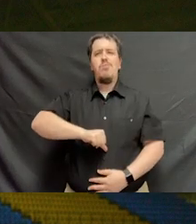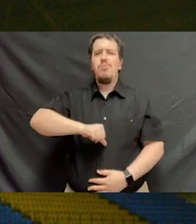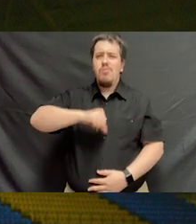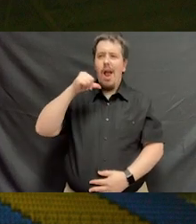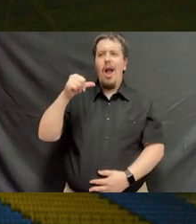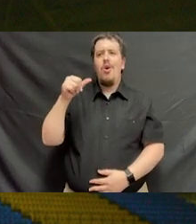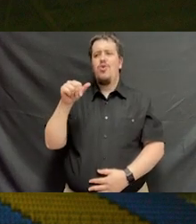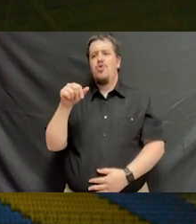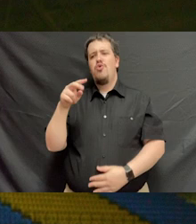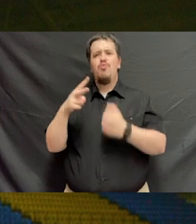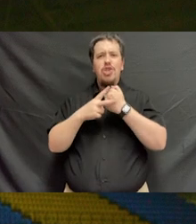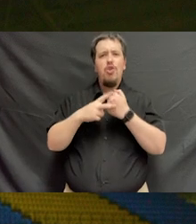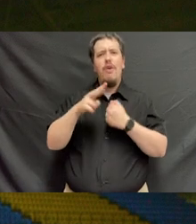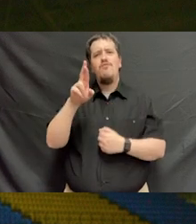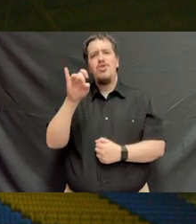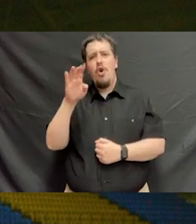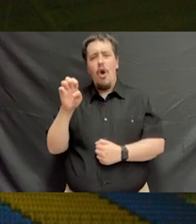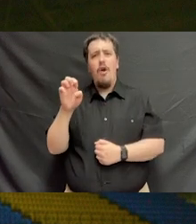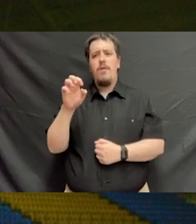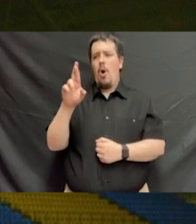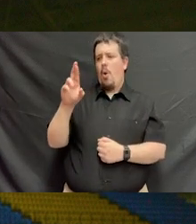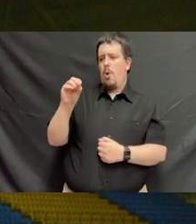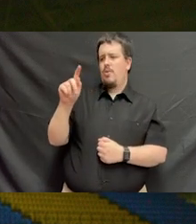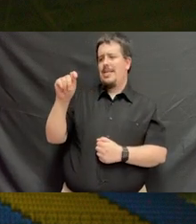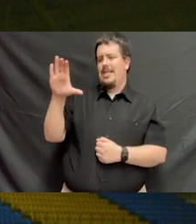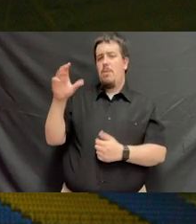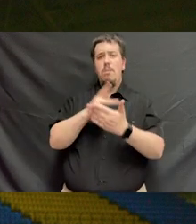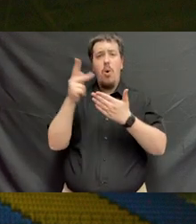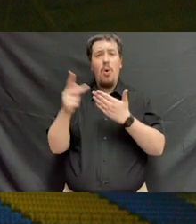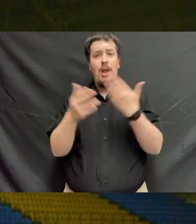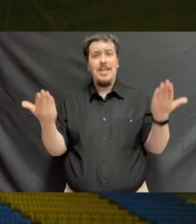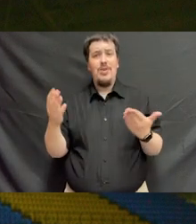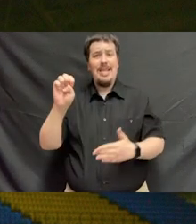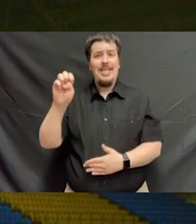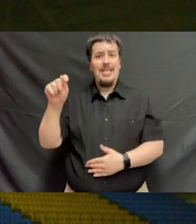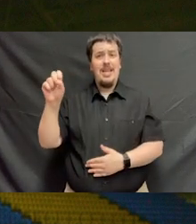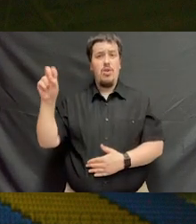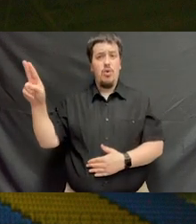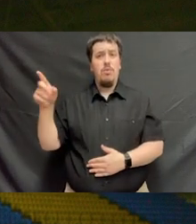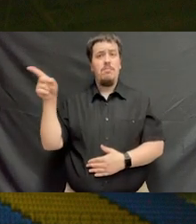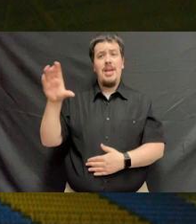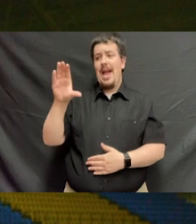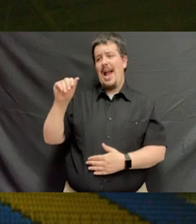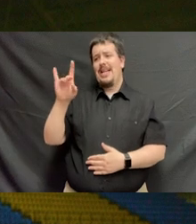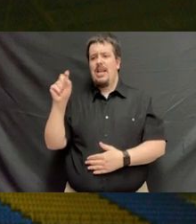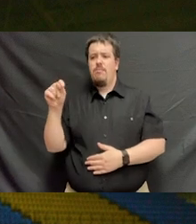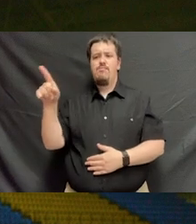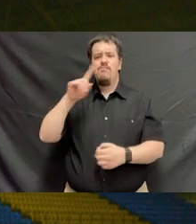We are extremely proud of our reserve officers training, ROTC program here at ETSU,